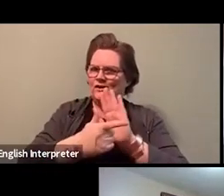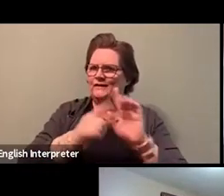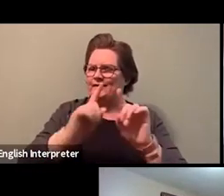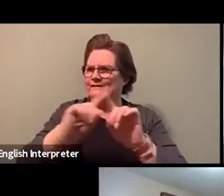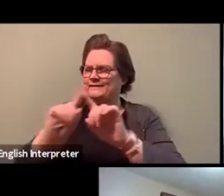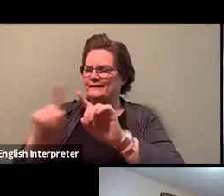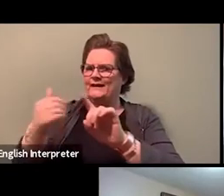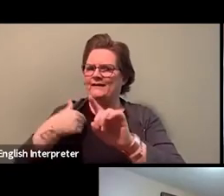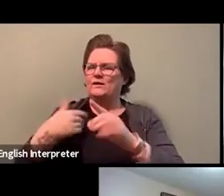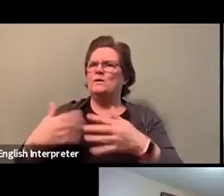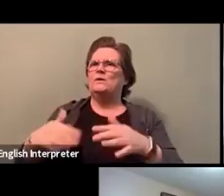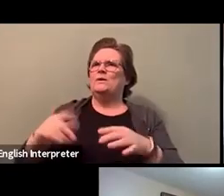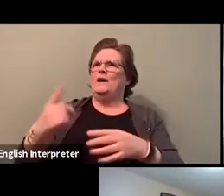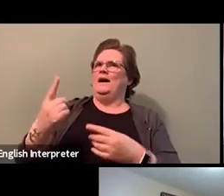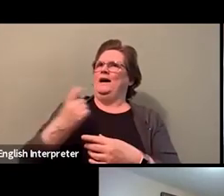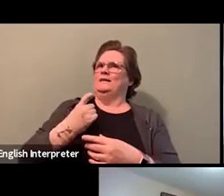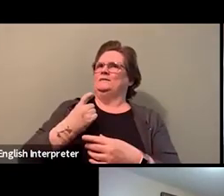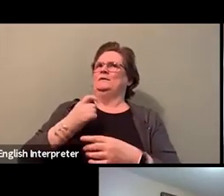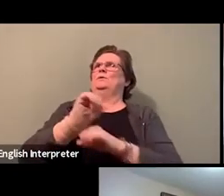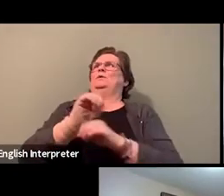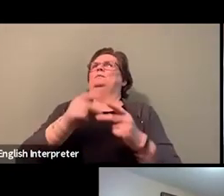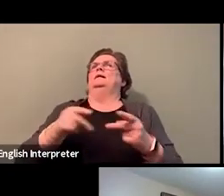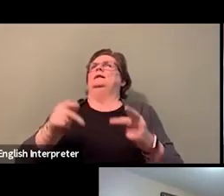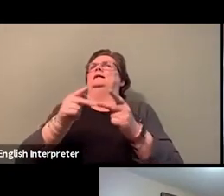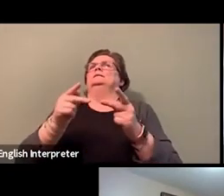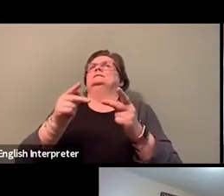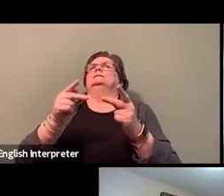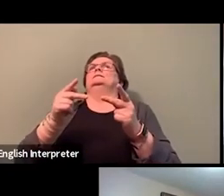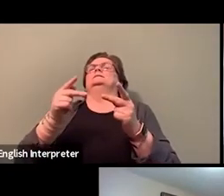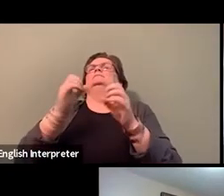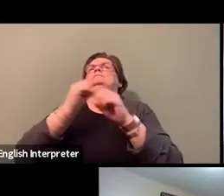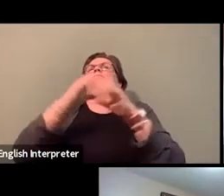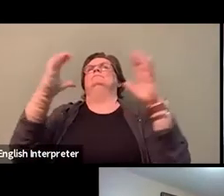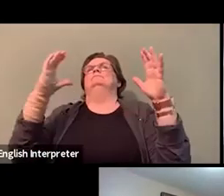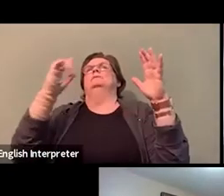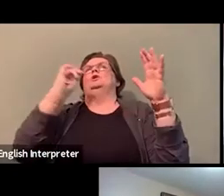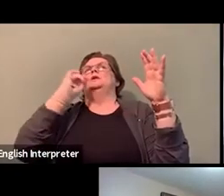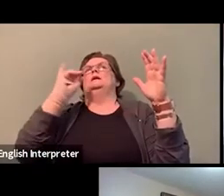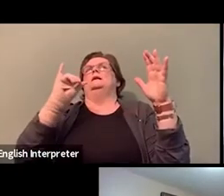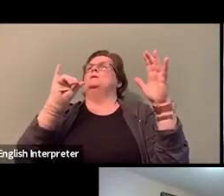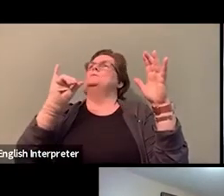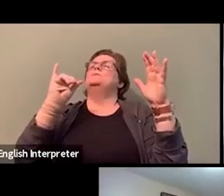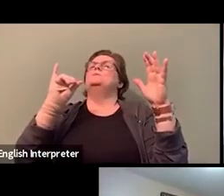but in general terms, I guess, even with all the challenges and differences